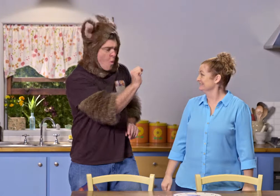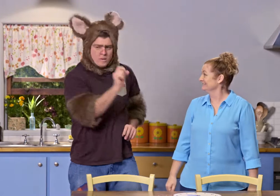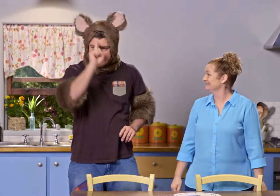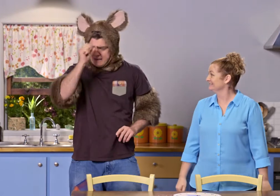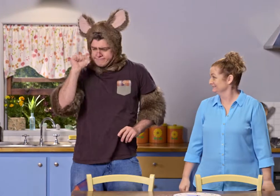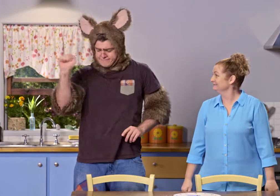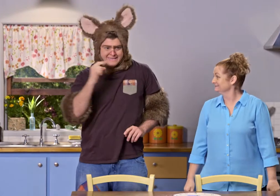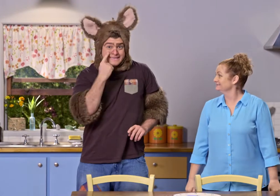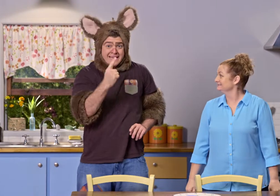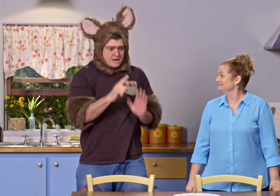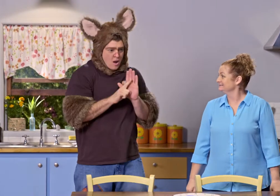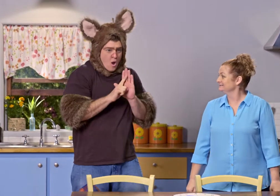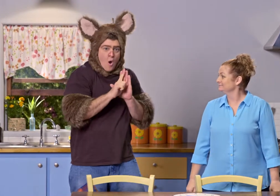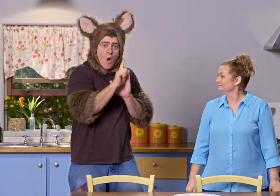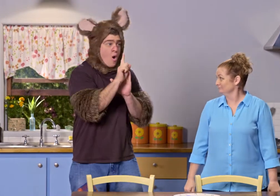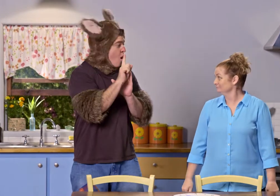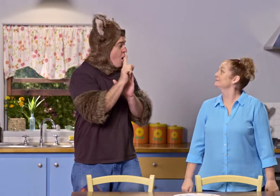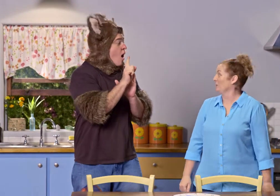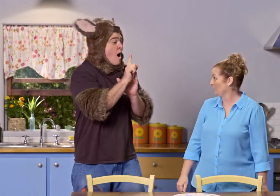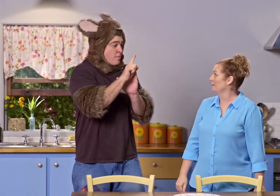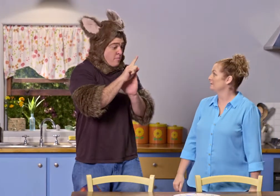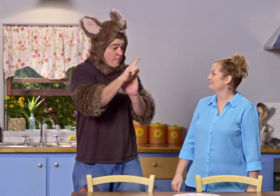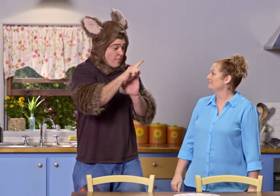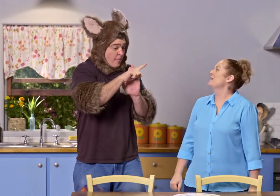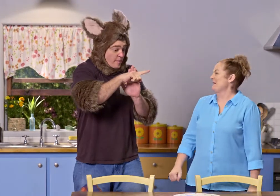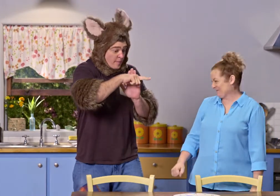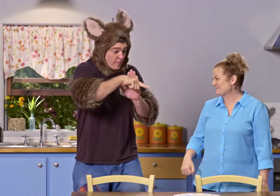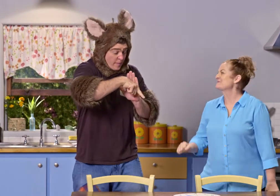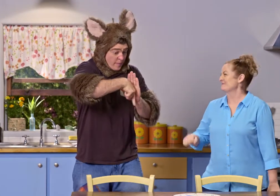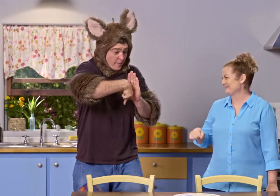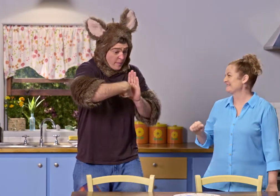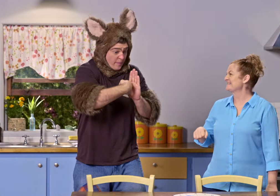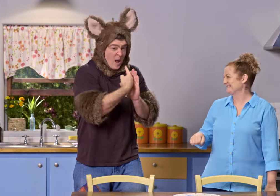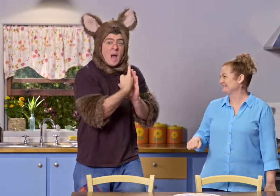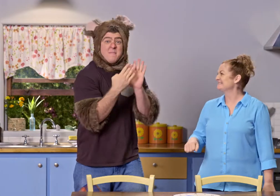I saw your clock and Skip's clock. The long hand goes all the way around.